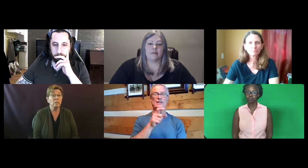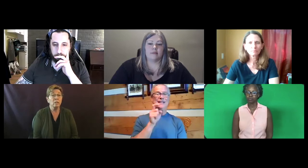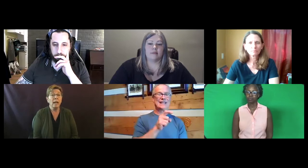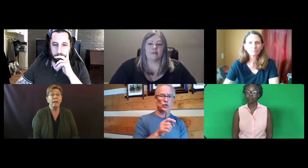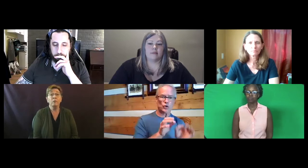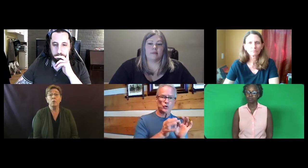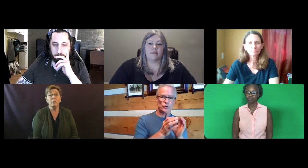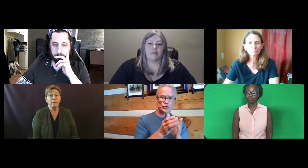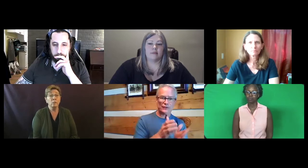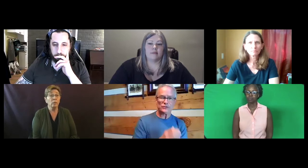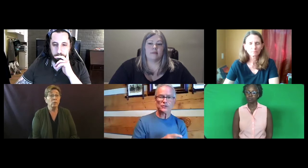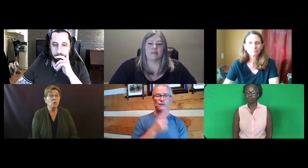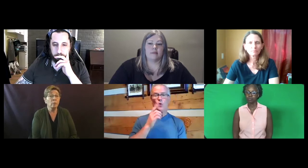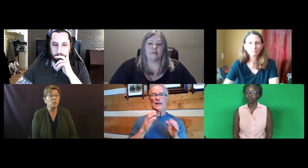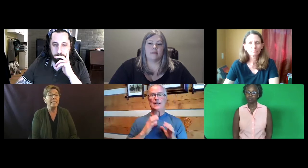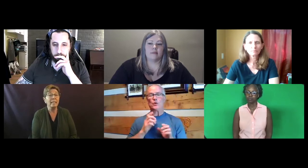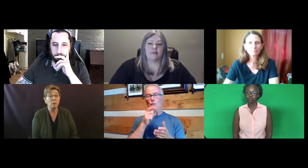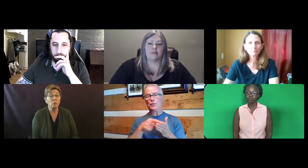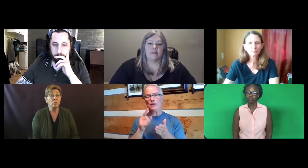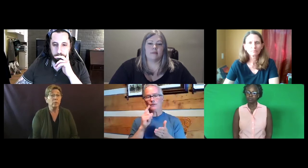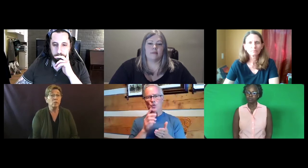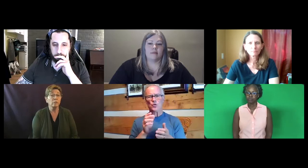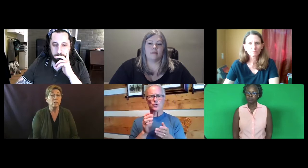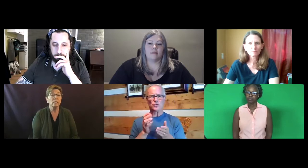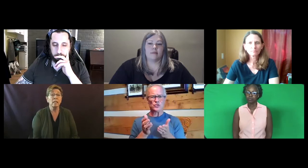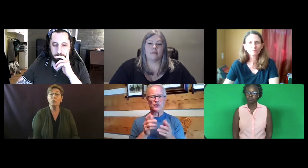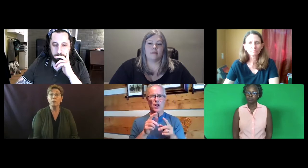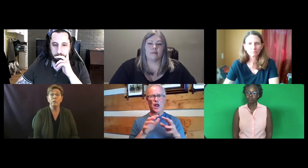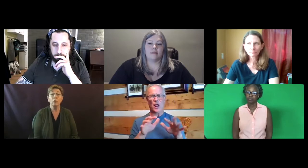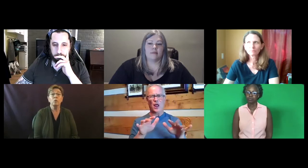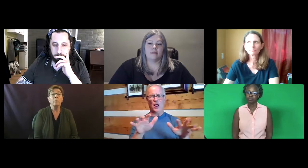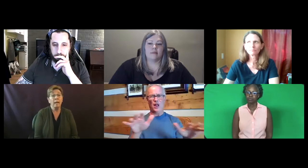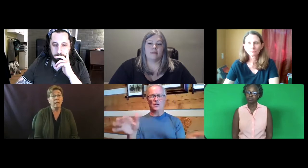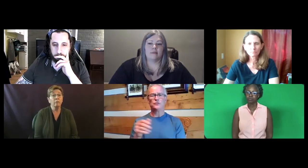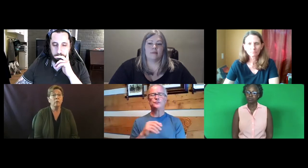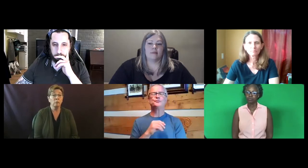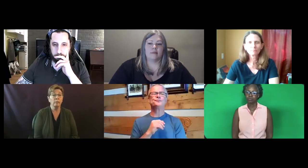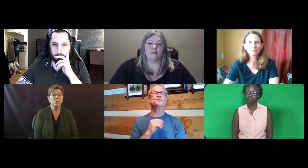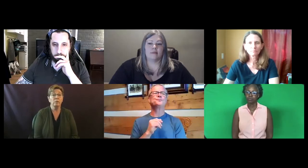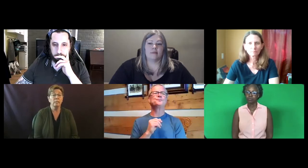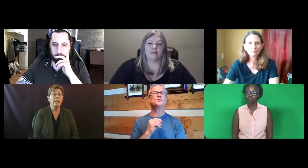And for those of us who are consumers, needing those interpreting services, and also for those who pay for interpreting services.